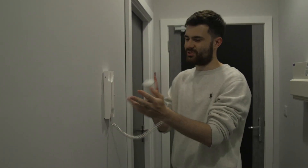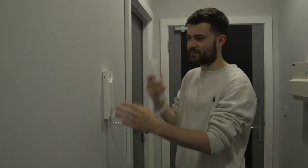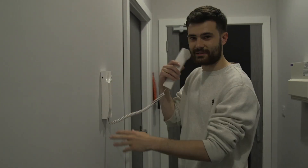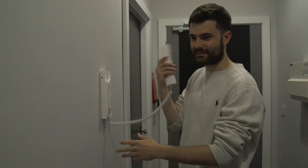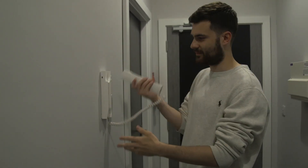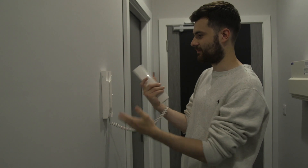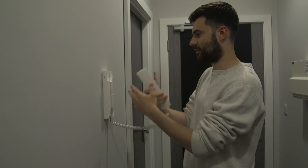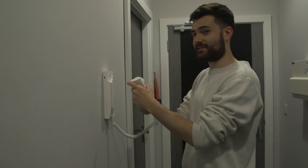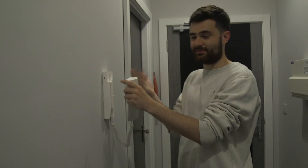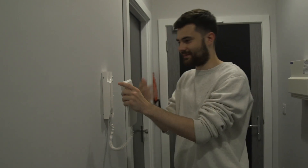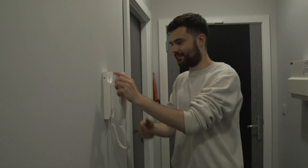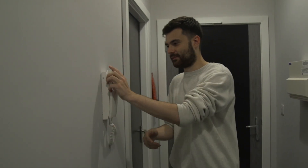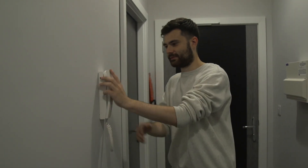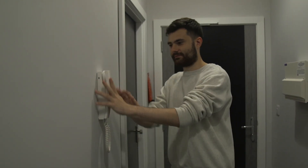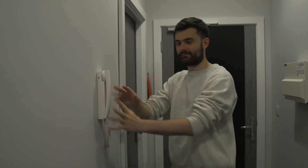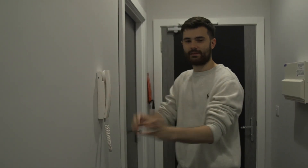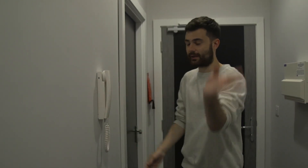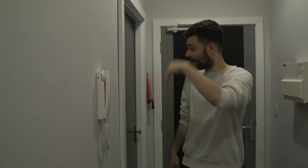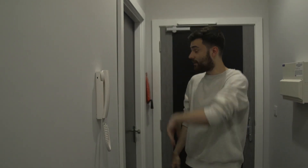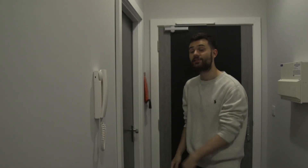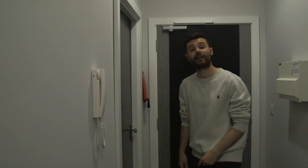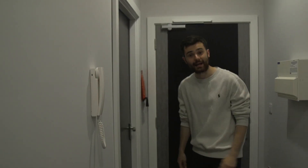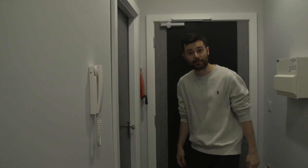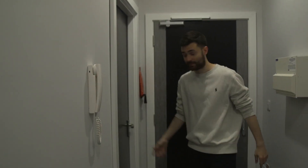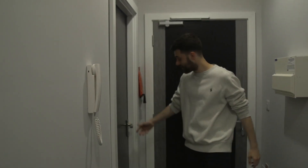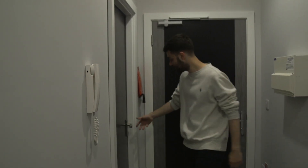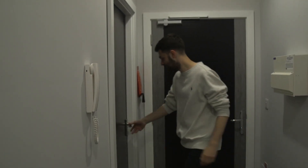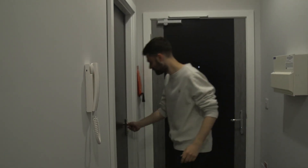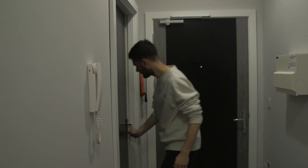I don't really use this cause I am obviously deaf Anyways! Check out my spare room